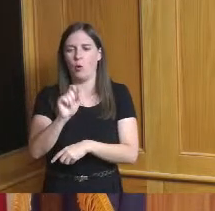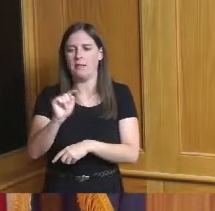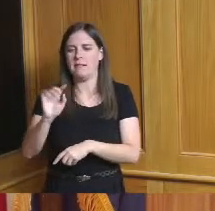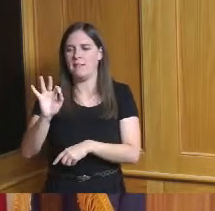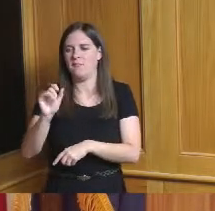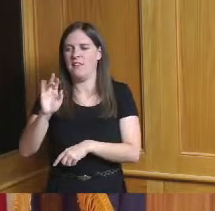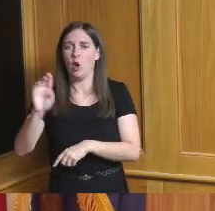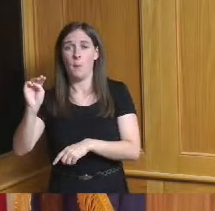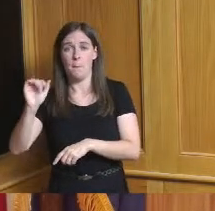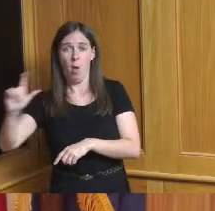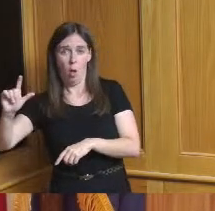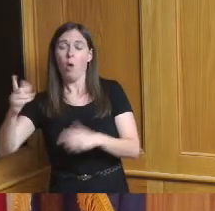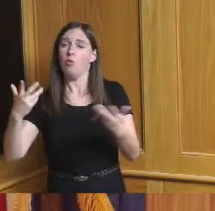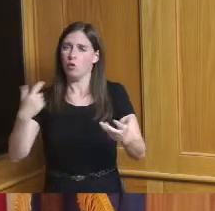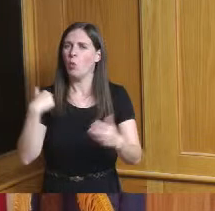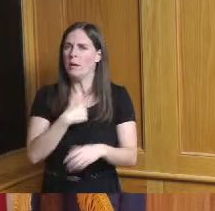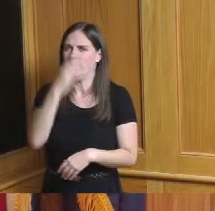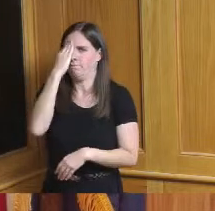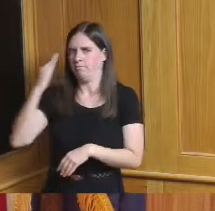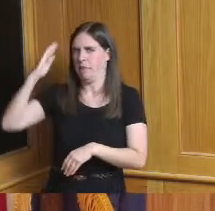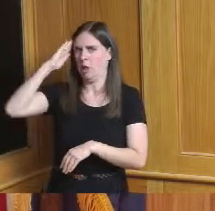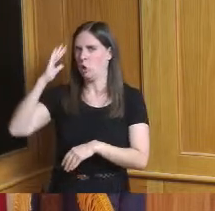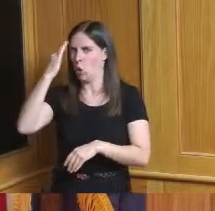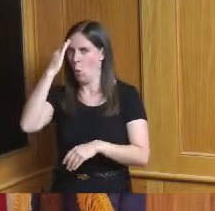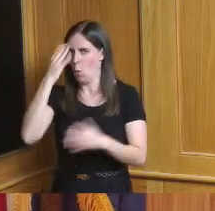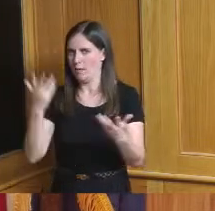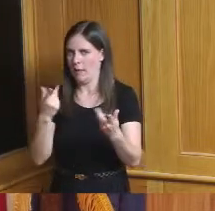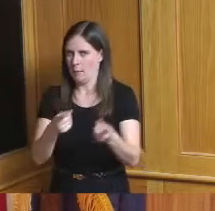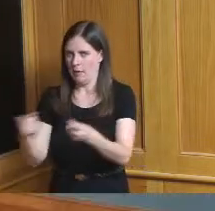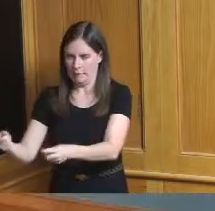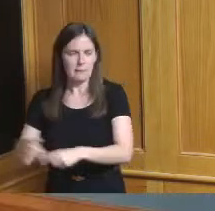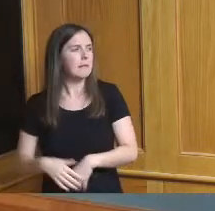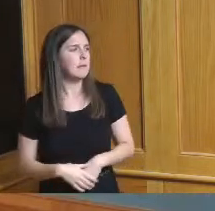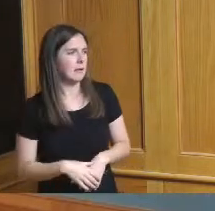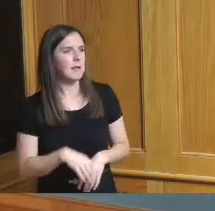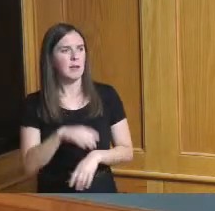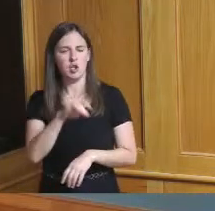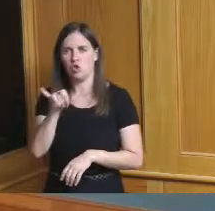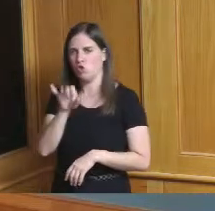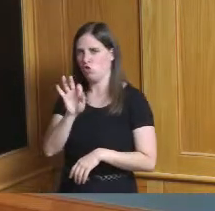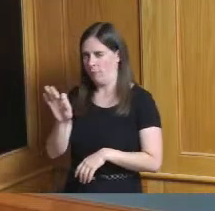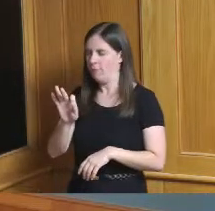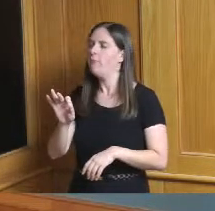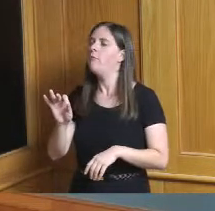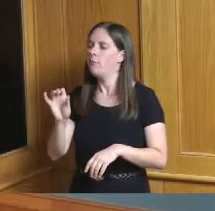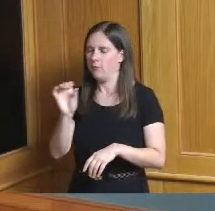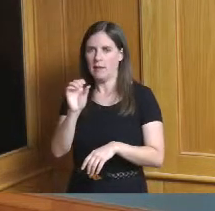least we're aware of what's happening there yeah Madam President Vice President I spoke with Mr